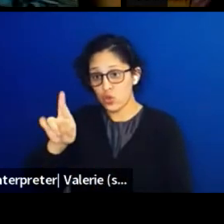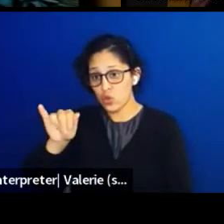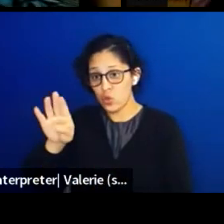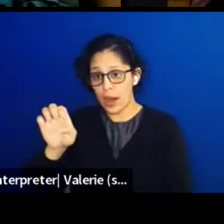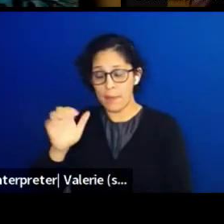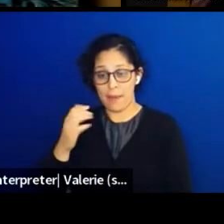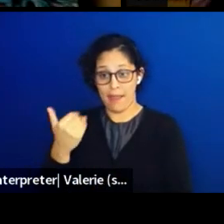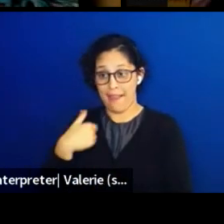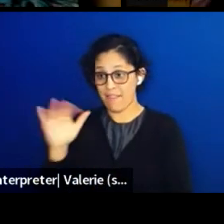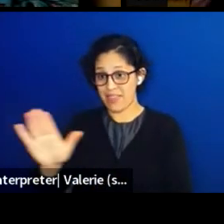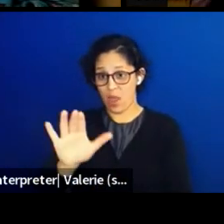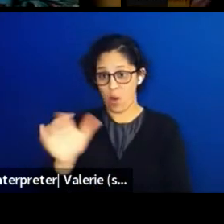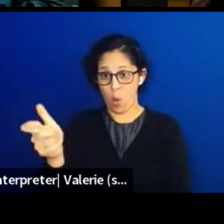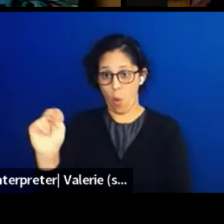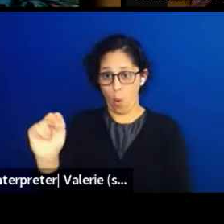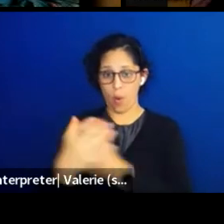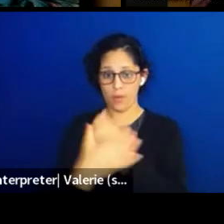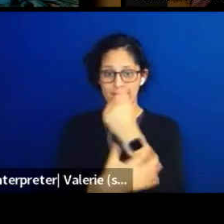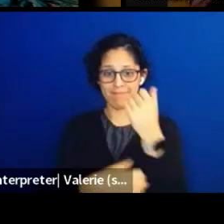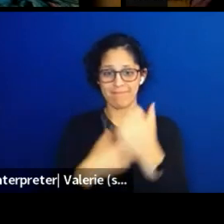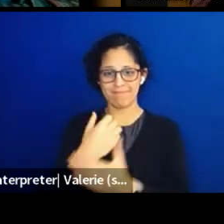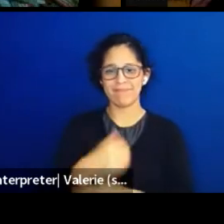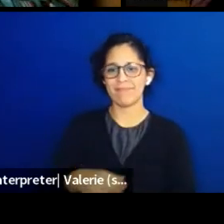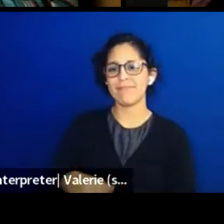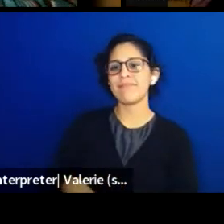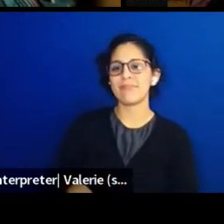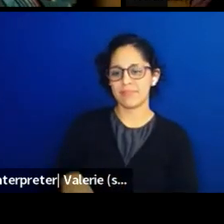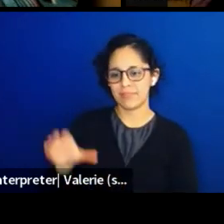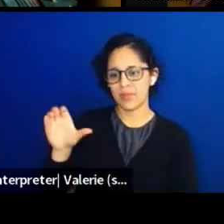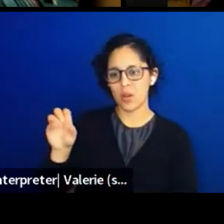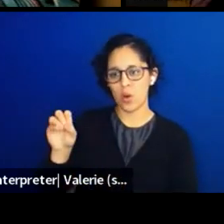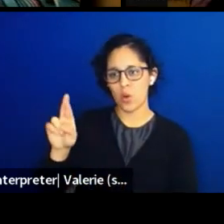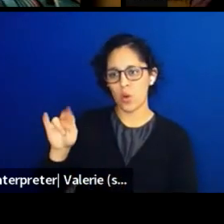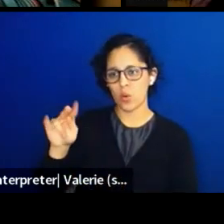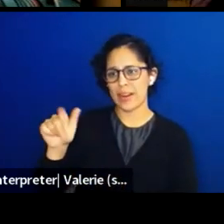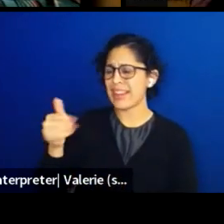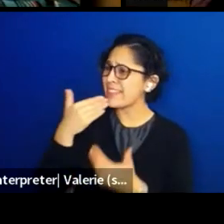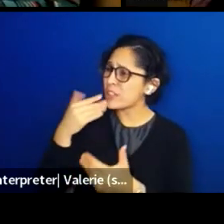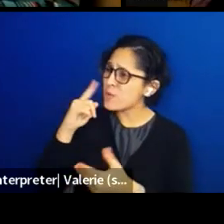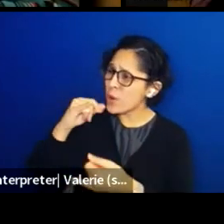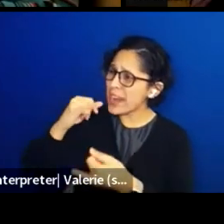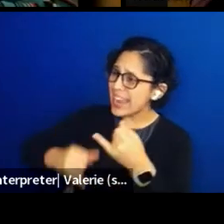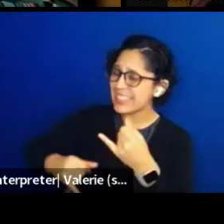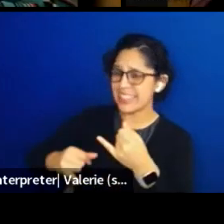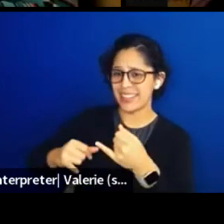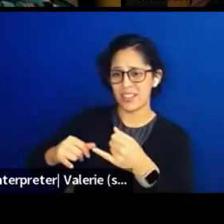Well, thank you so much for ending on us on a note of joy and celebration.